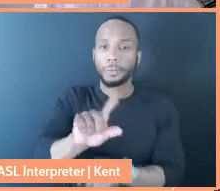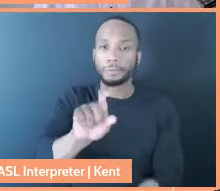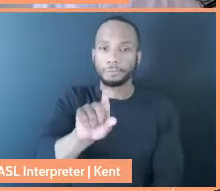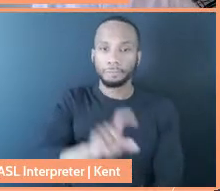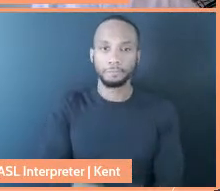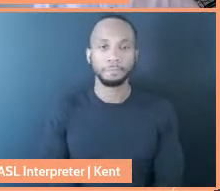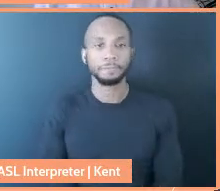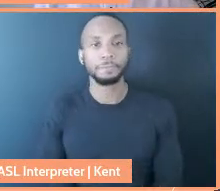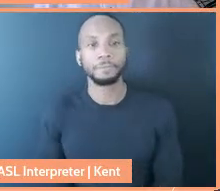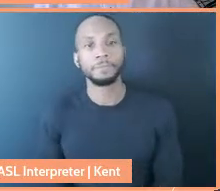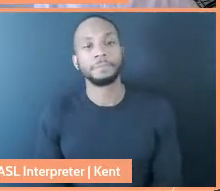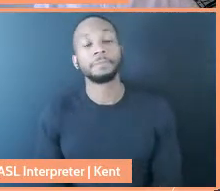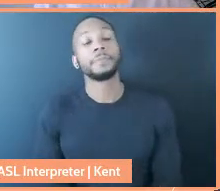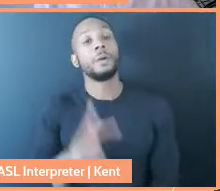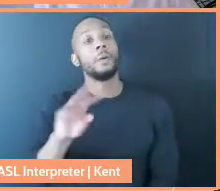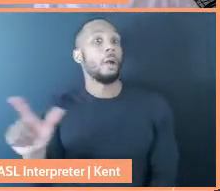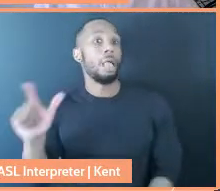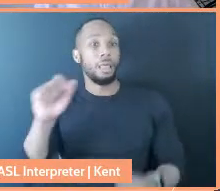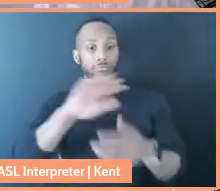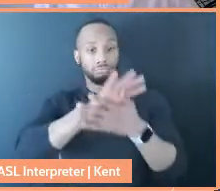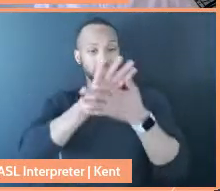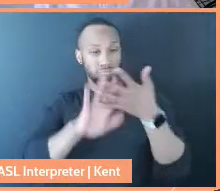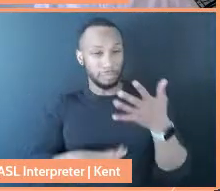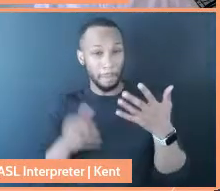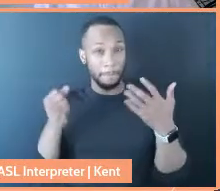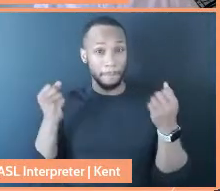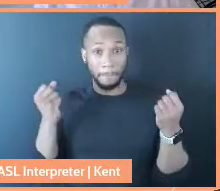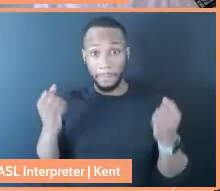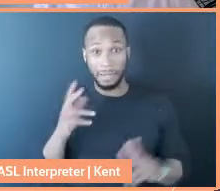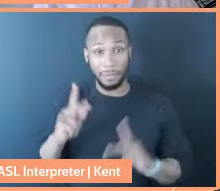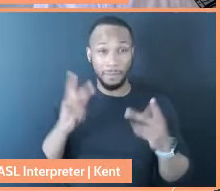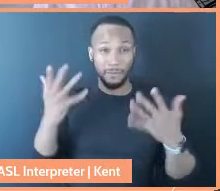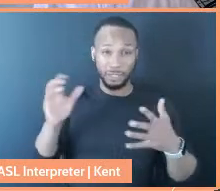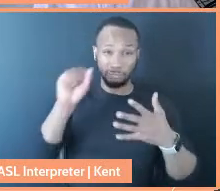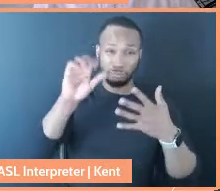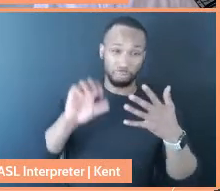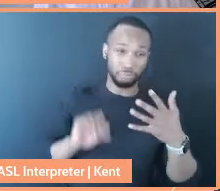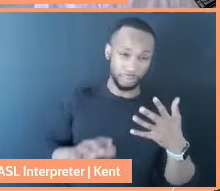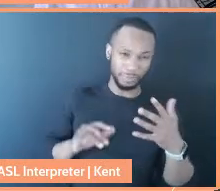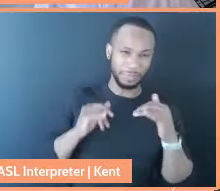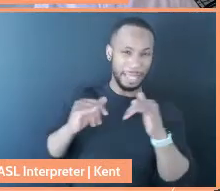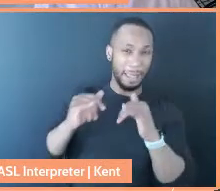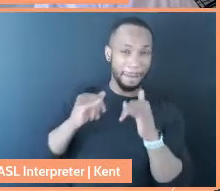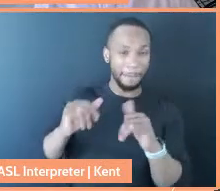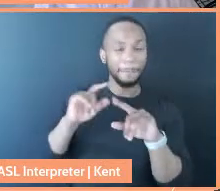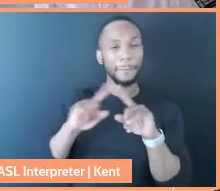Well, a number of things that people have already spoken to. Dani's thing of we live for we,